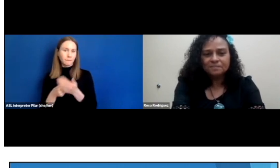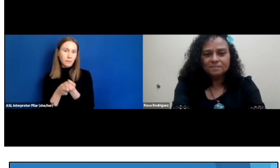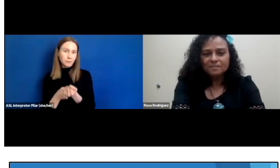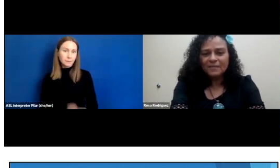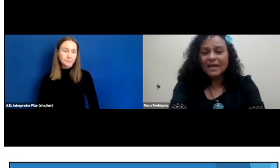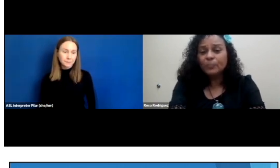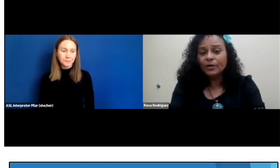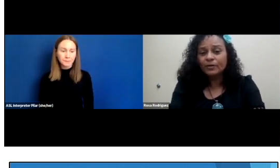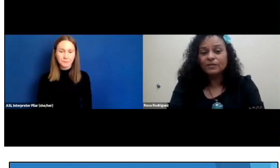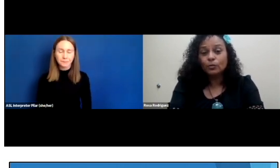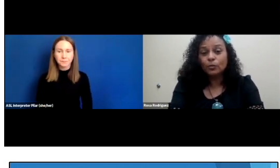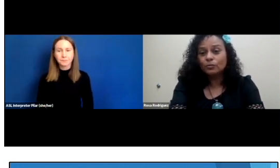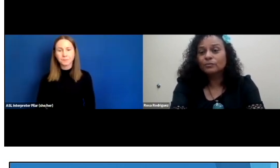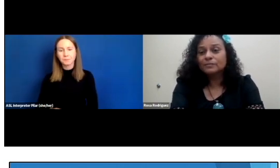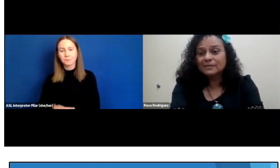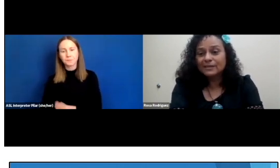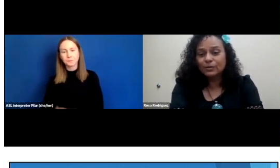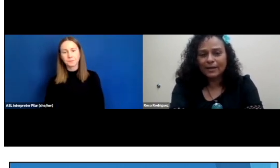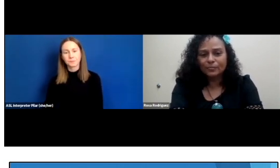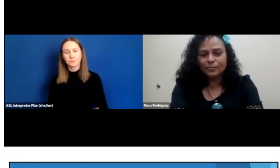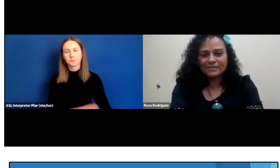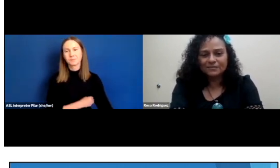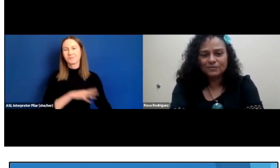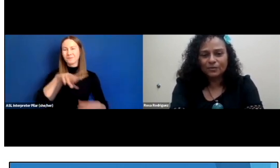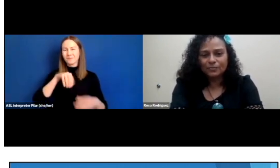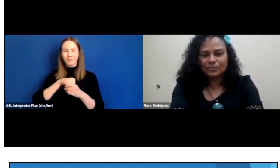and part of the local little library in Safety Harbor.